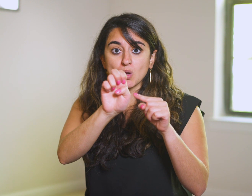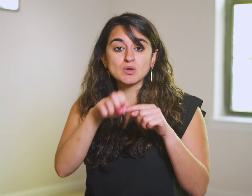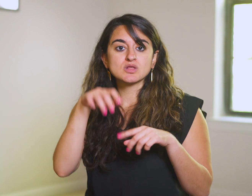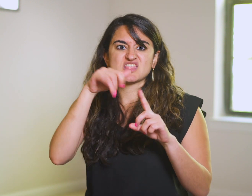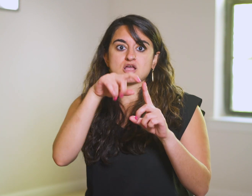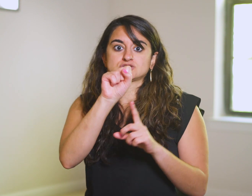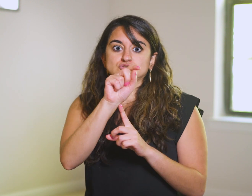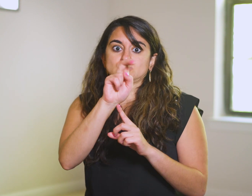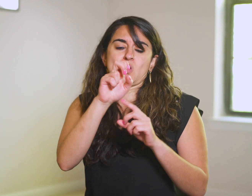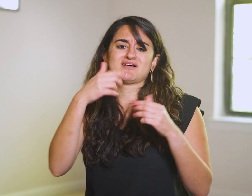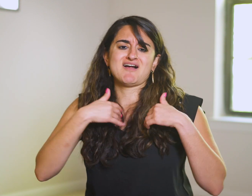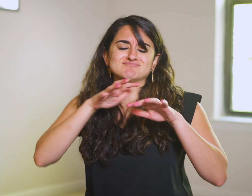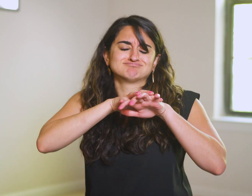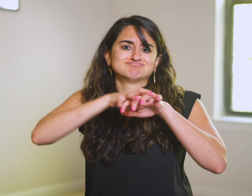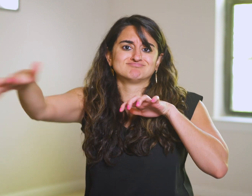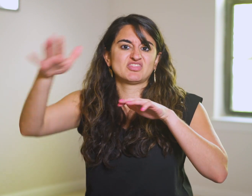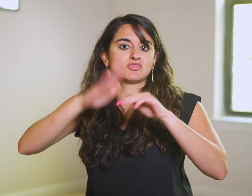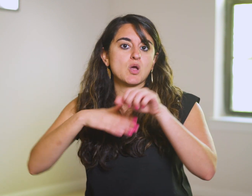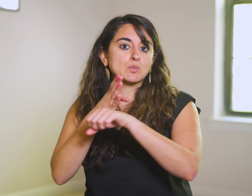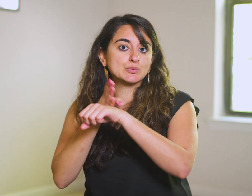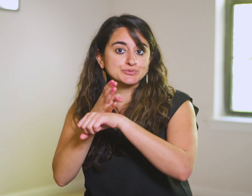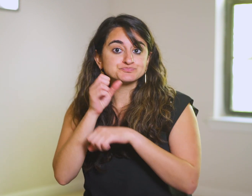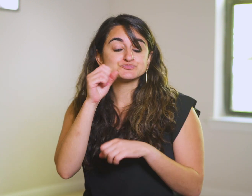since it’s far more abundant there than wood.